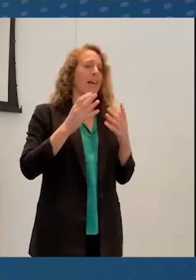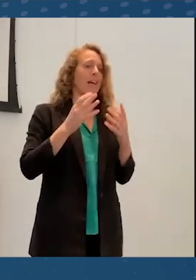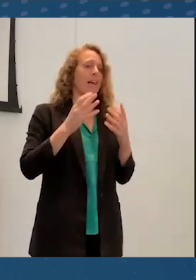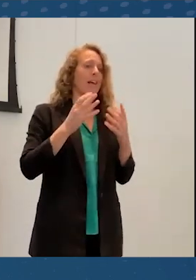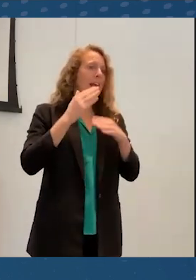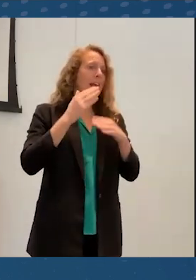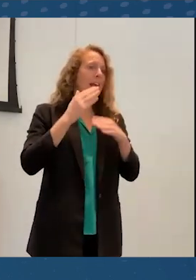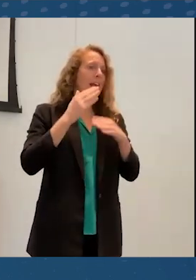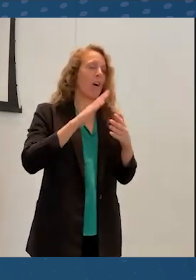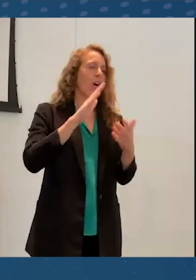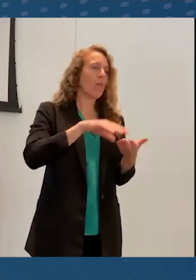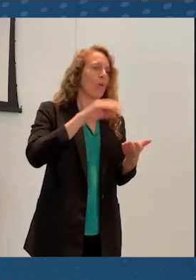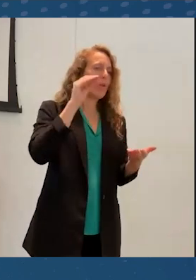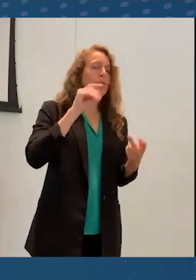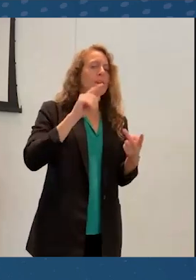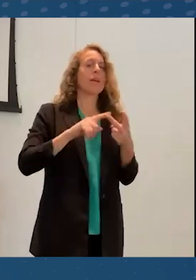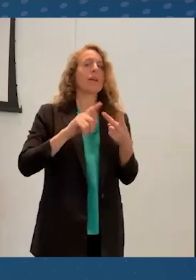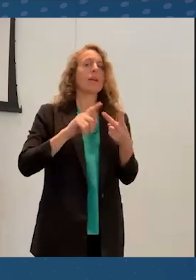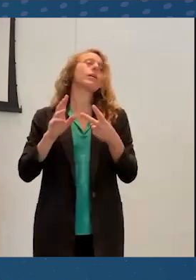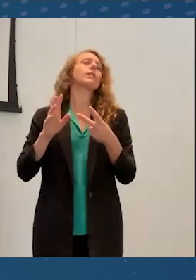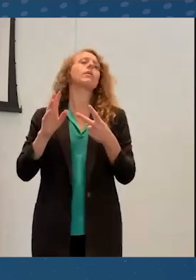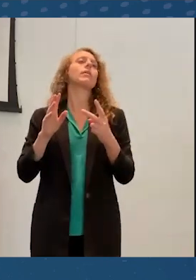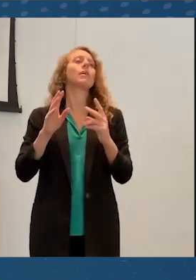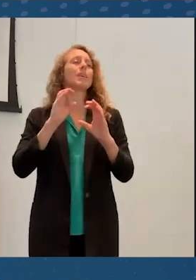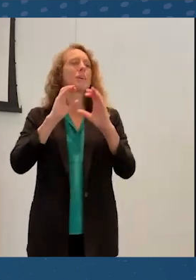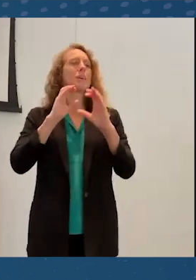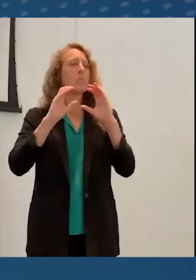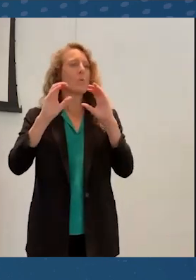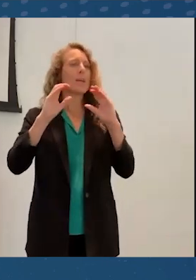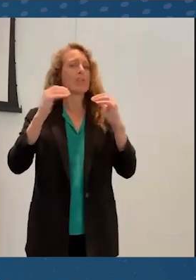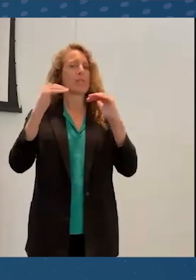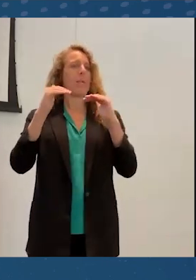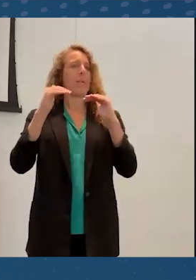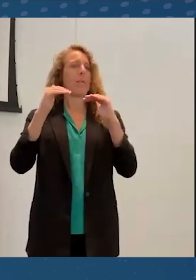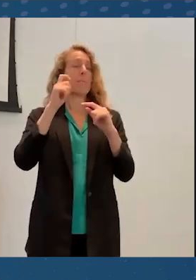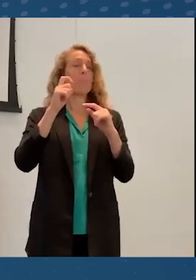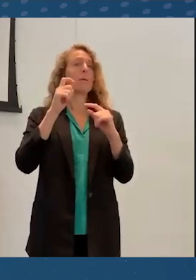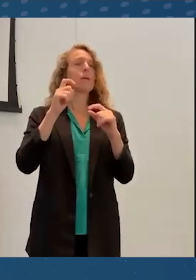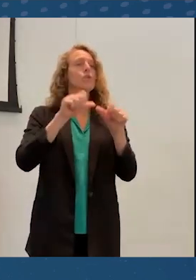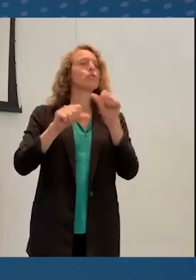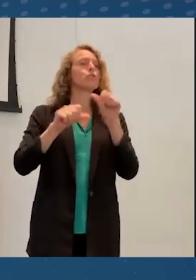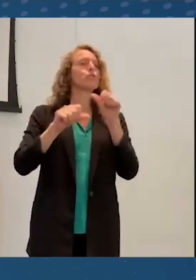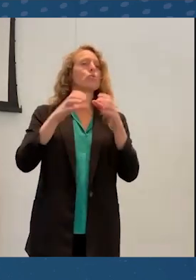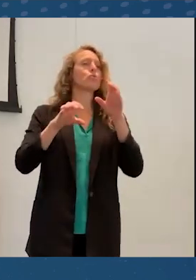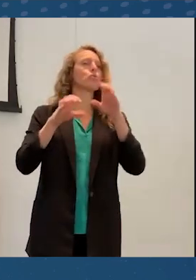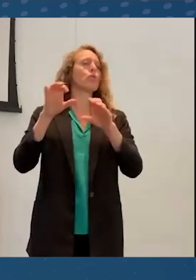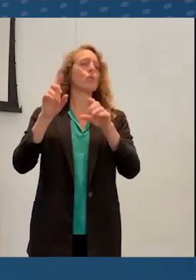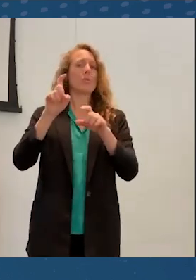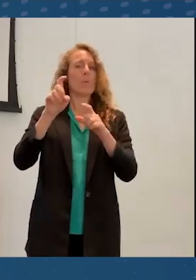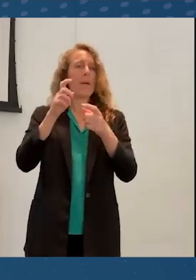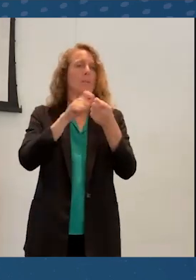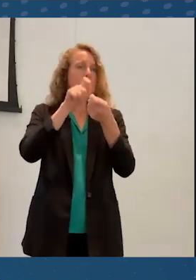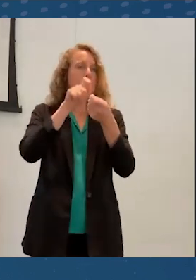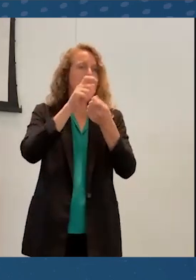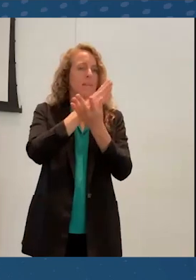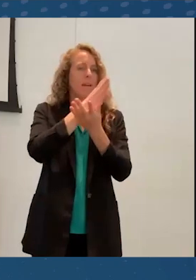Communication is more constrained because of social cues or only through a few channels. And so it's this opportunity that's